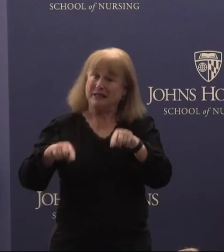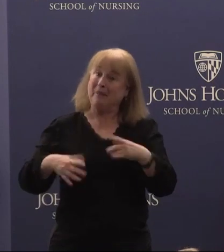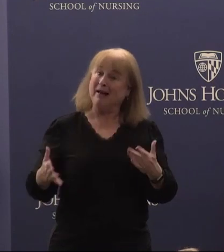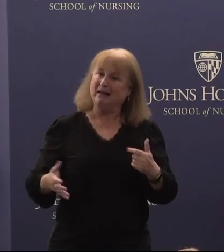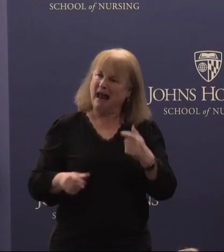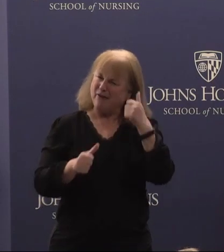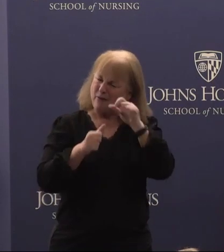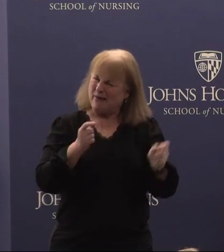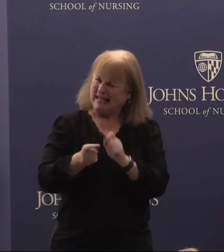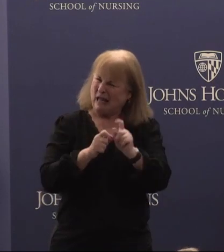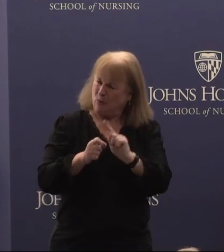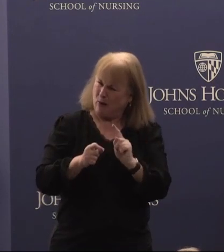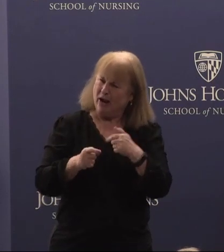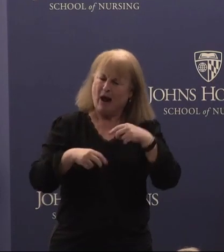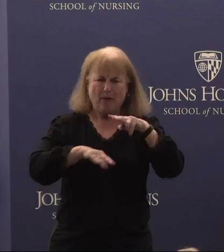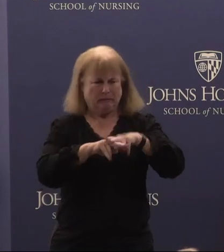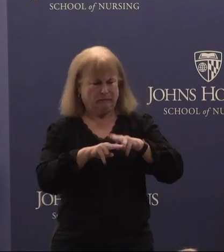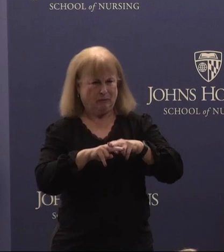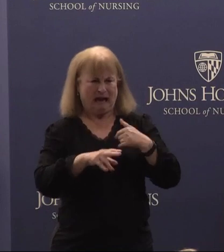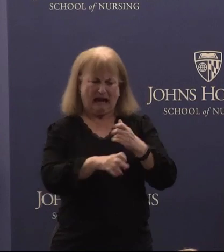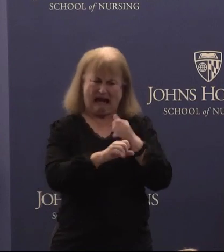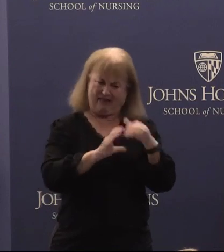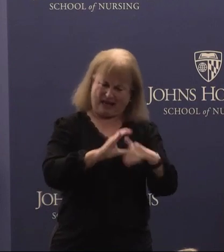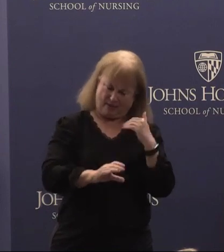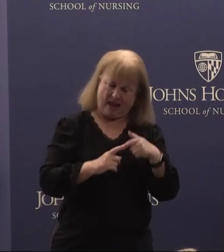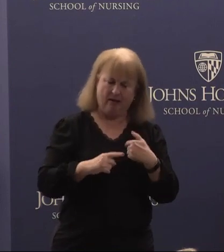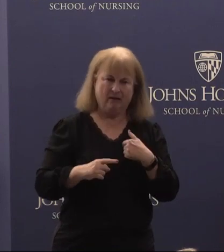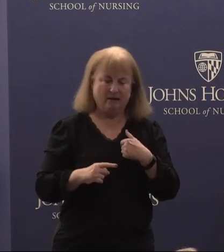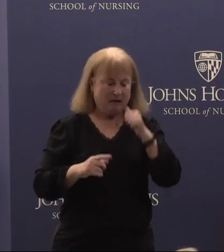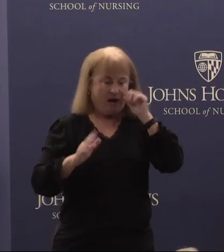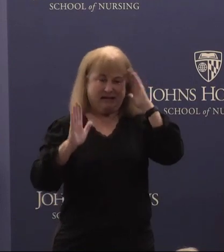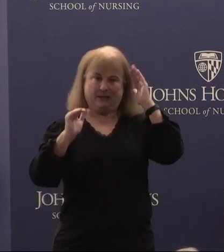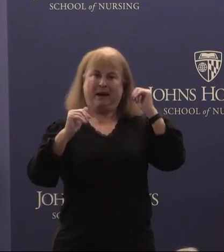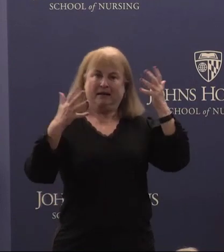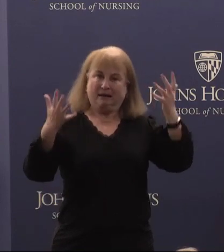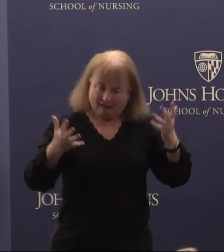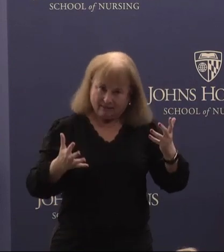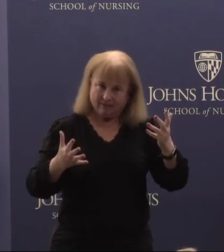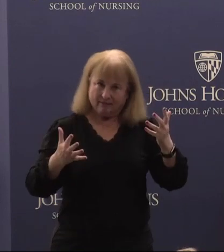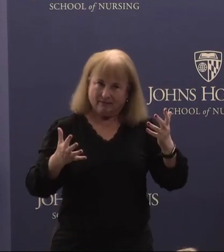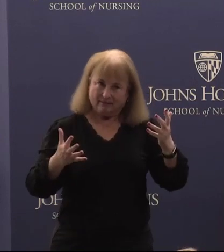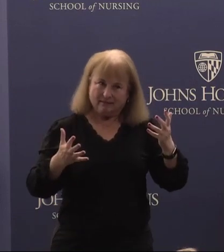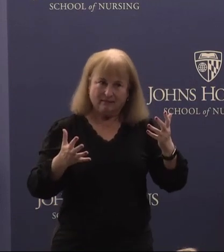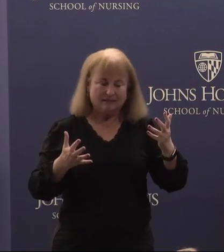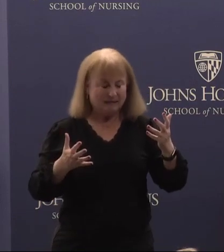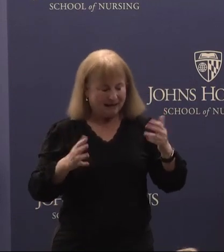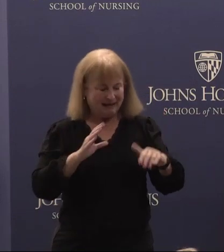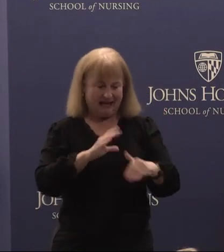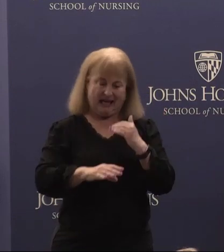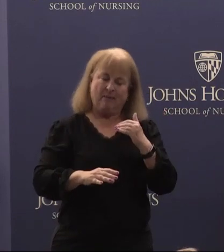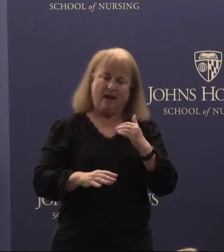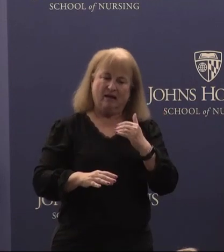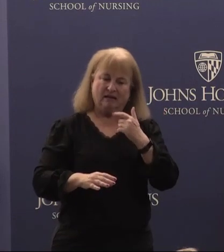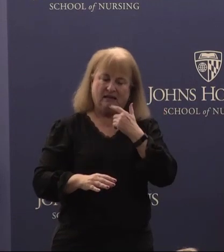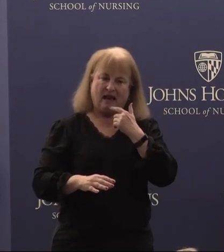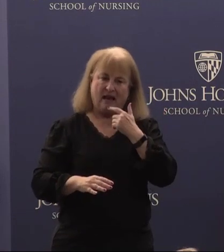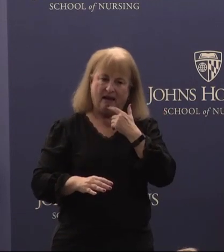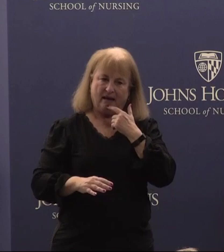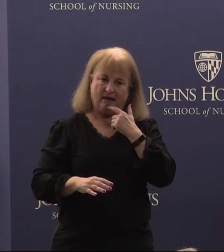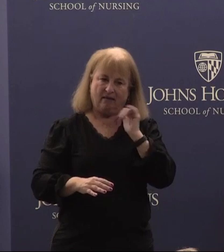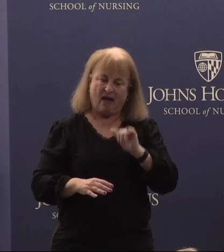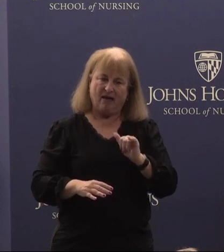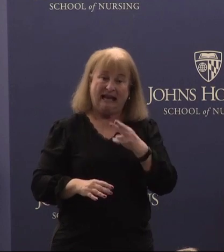I was when I got the email because it was very unexpected and the email said that he personally